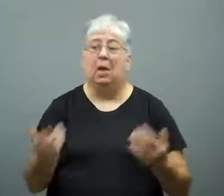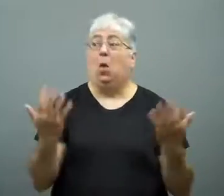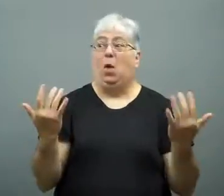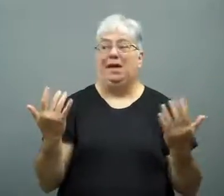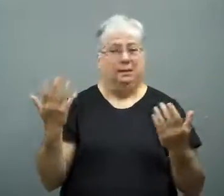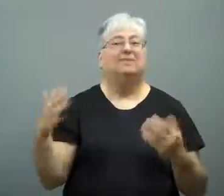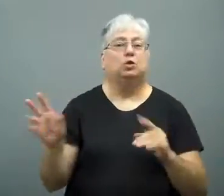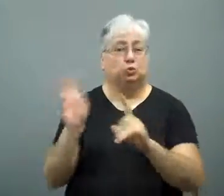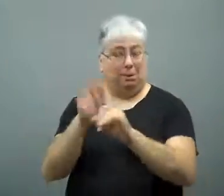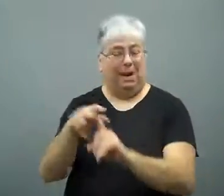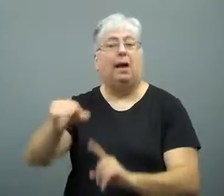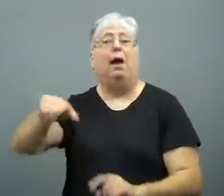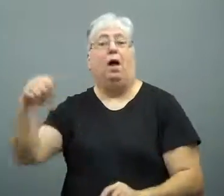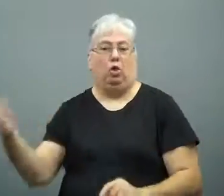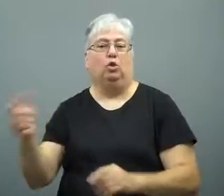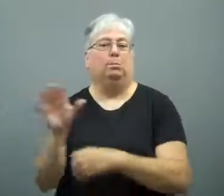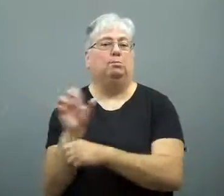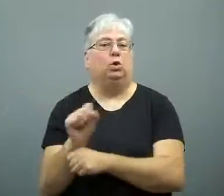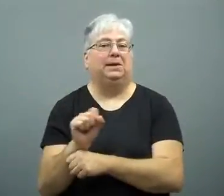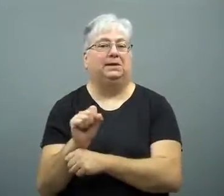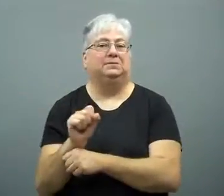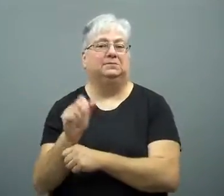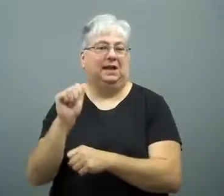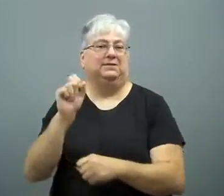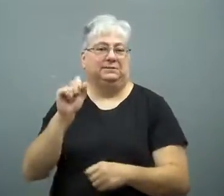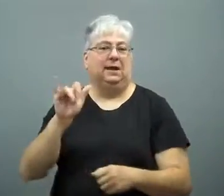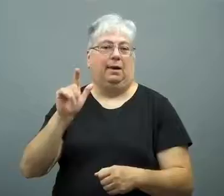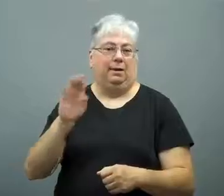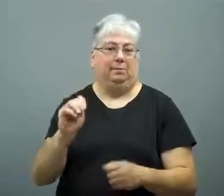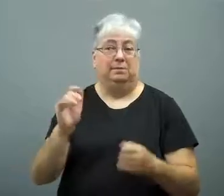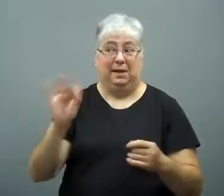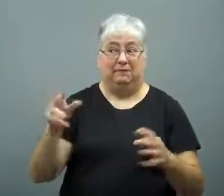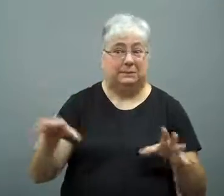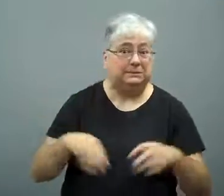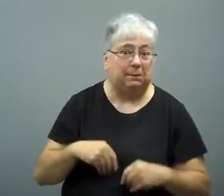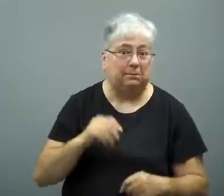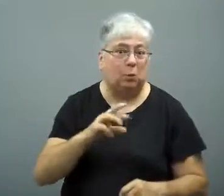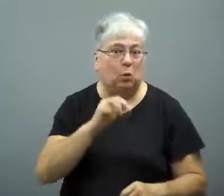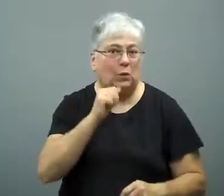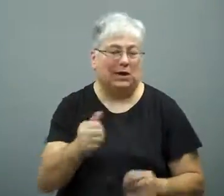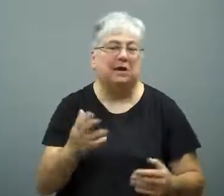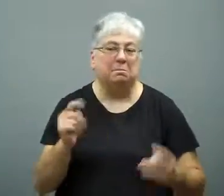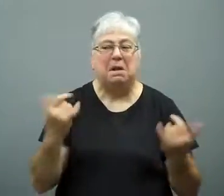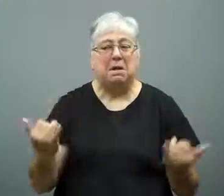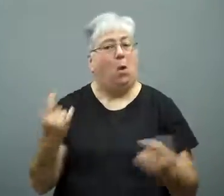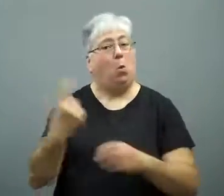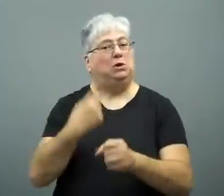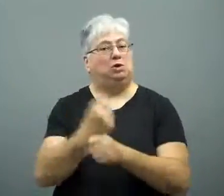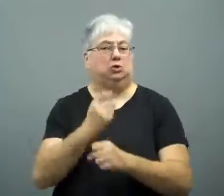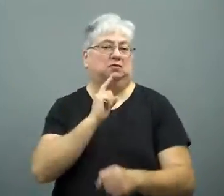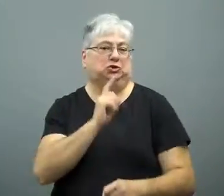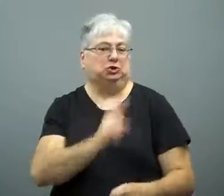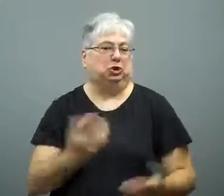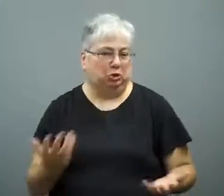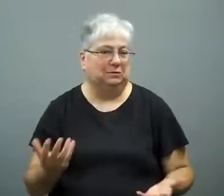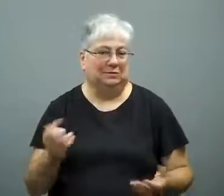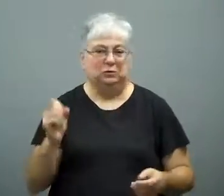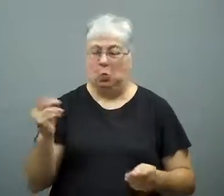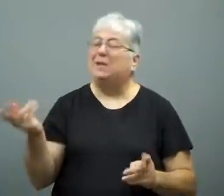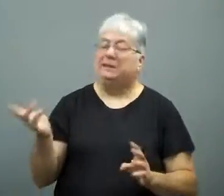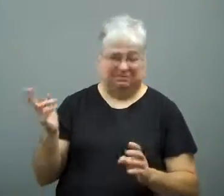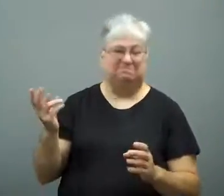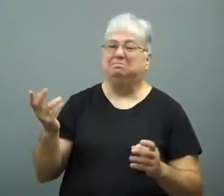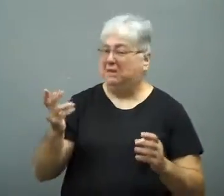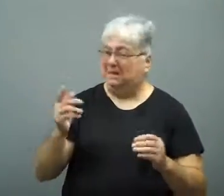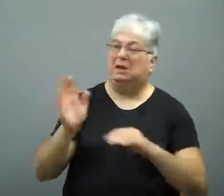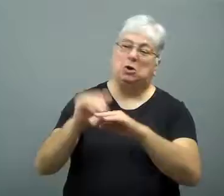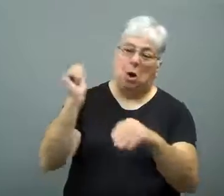He had also applied for permanent asylum and is waiting to hear about that.